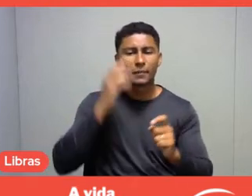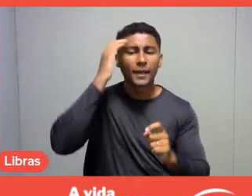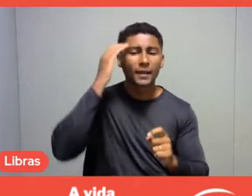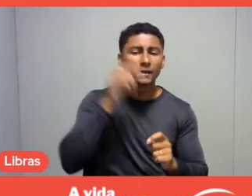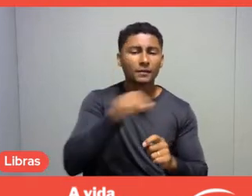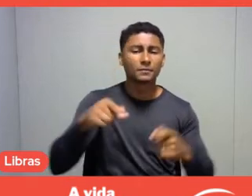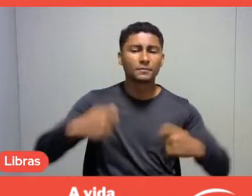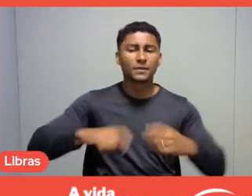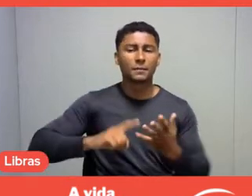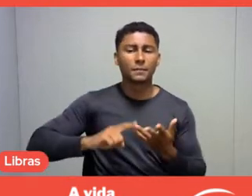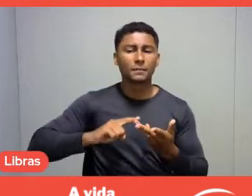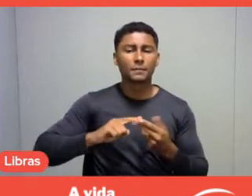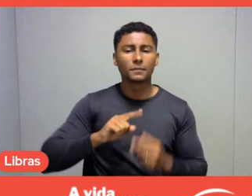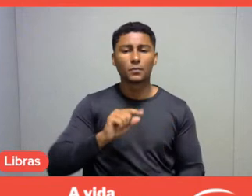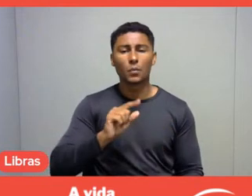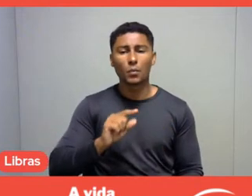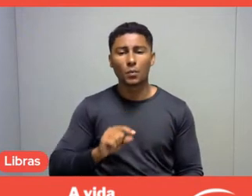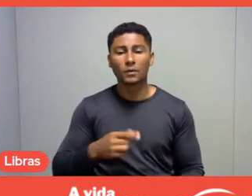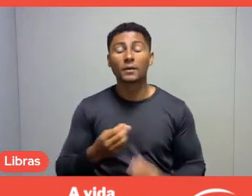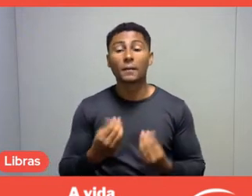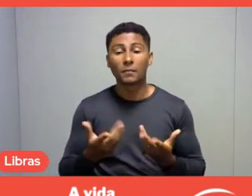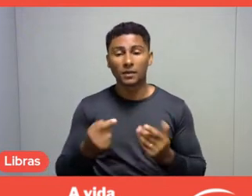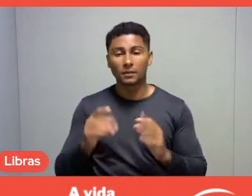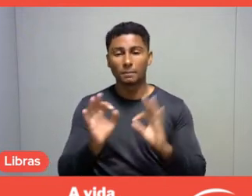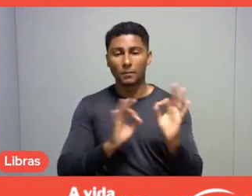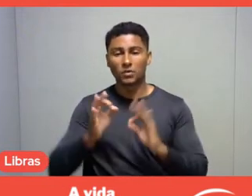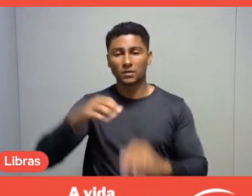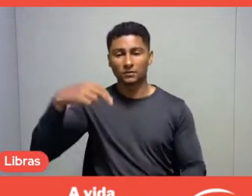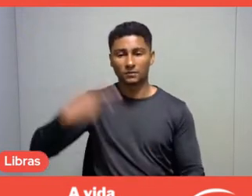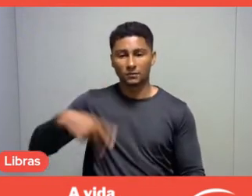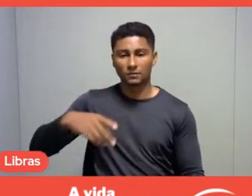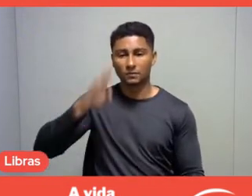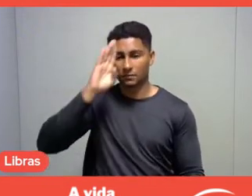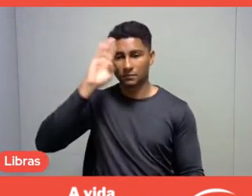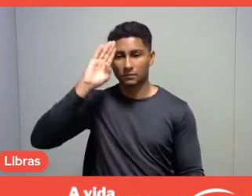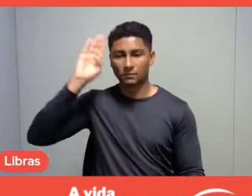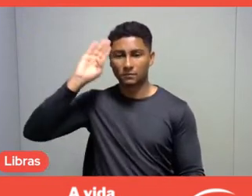so that Sesc's projects can reach the needs,